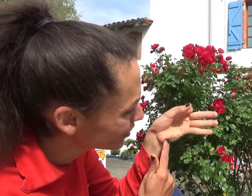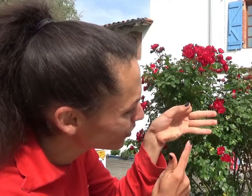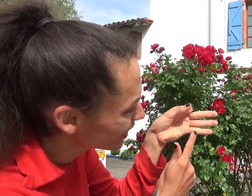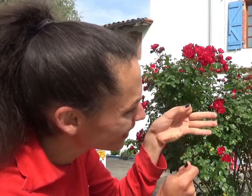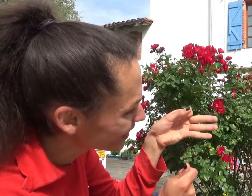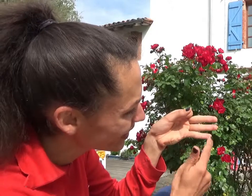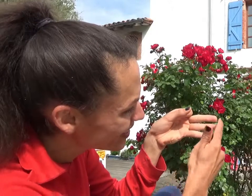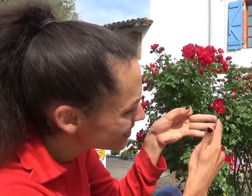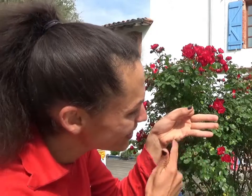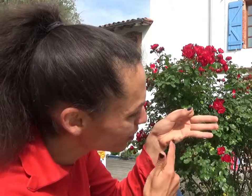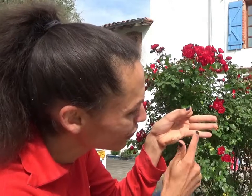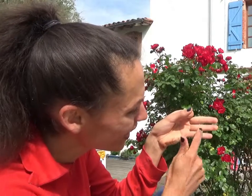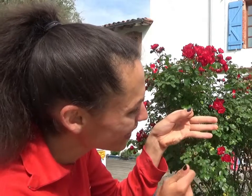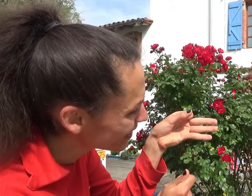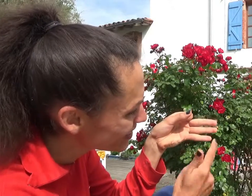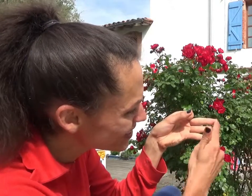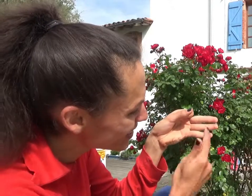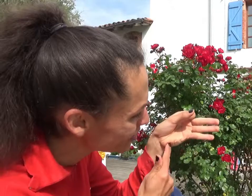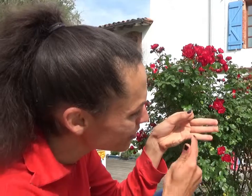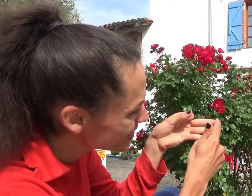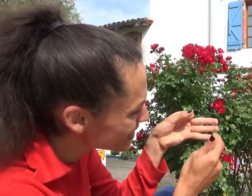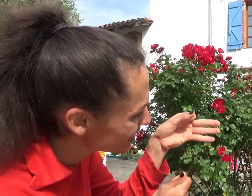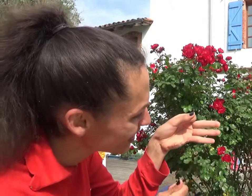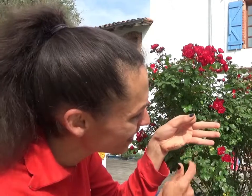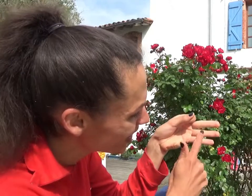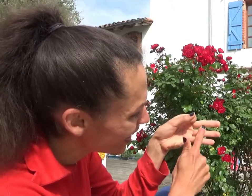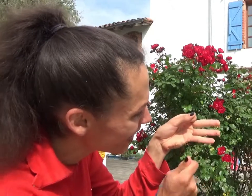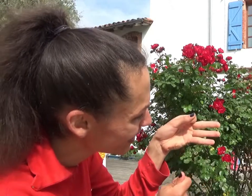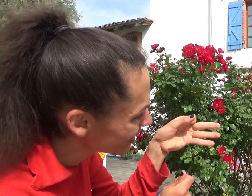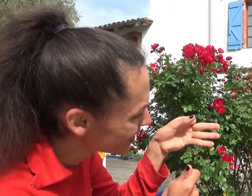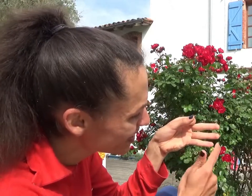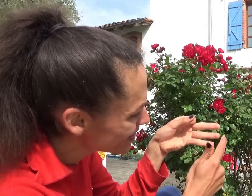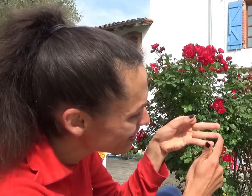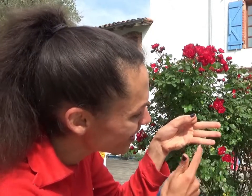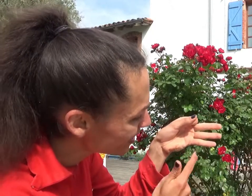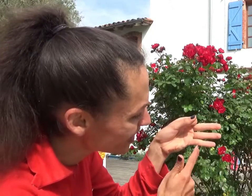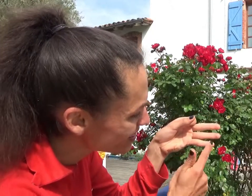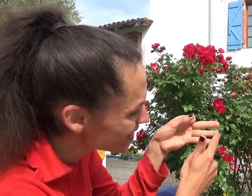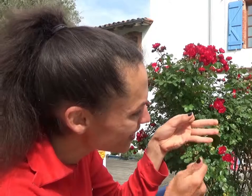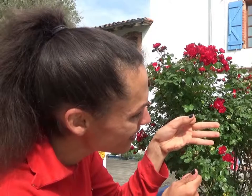I am begining to learn Solresol